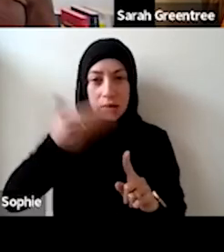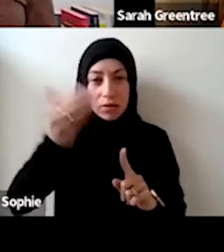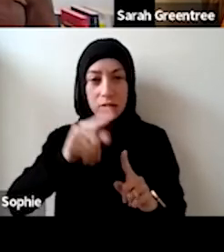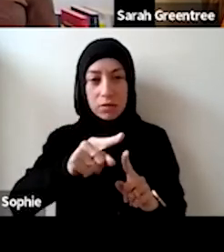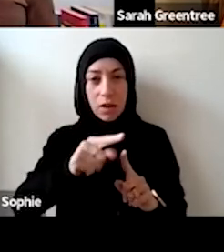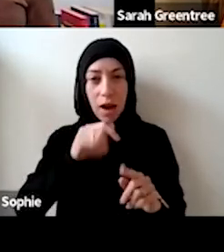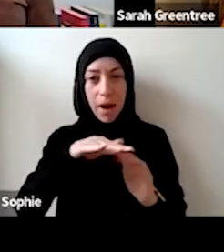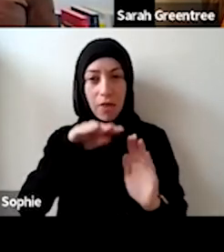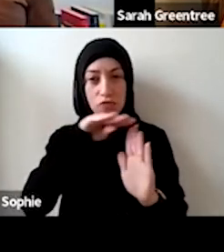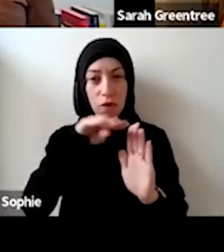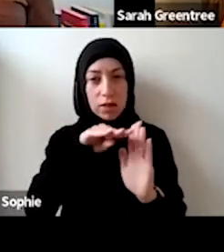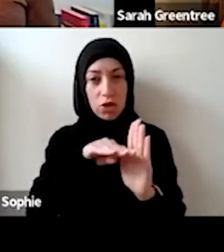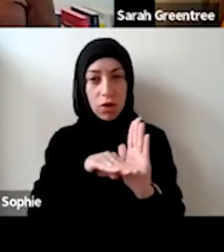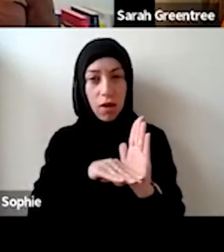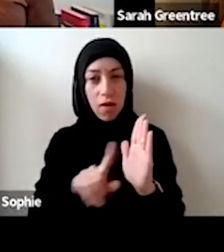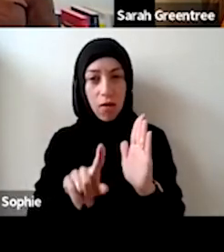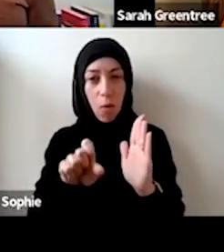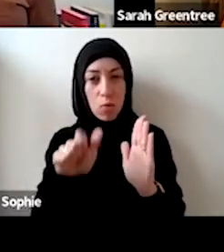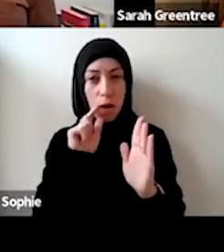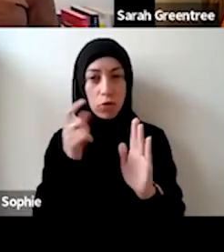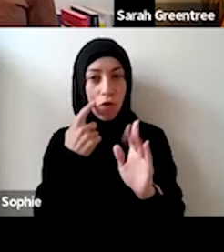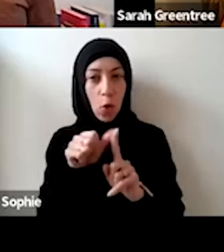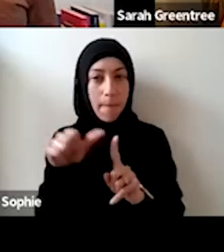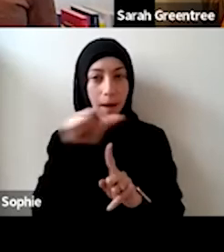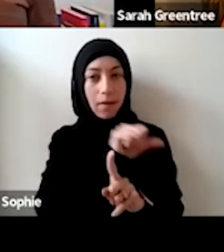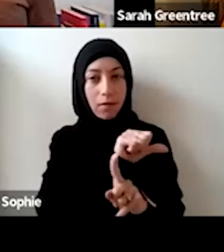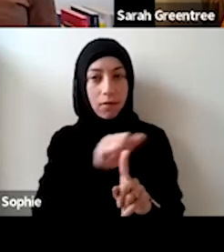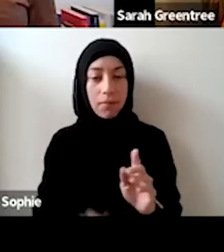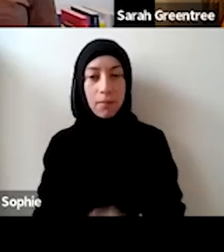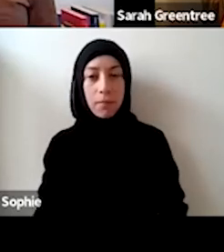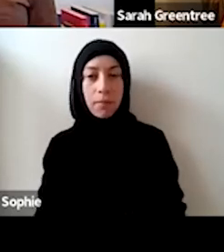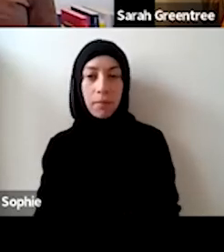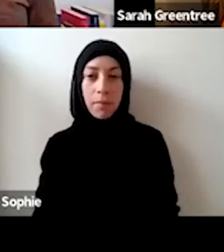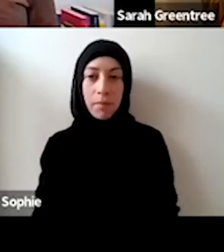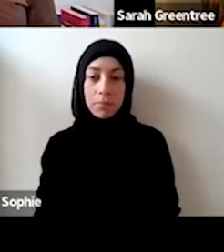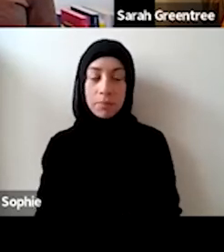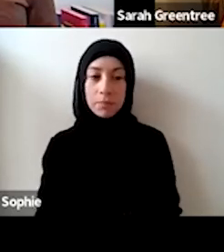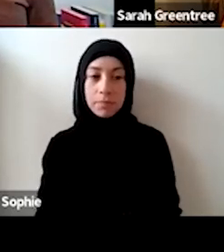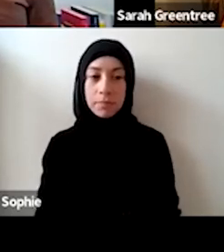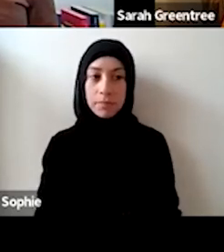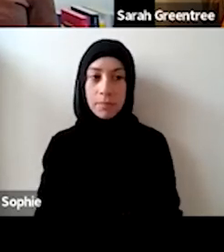just on that criteria. Bear with me, folks, for a second